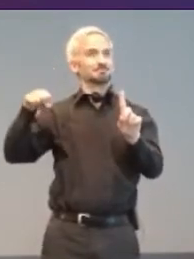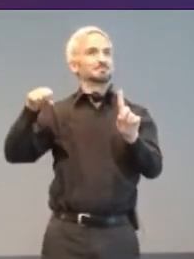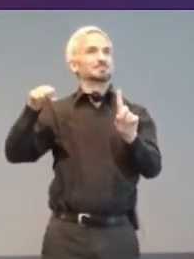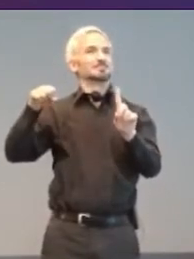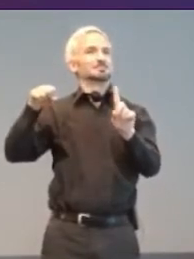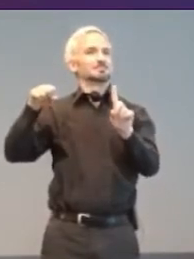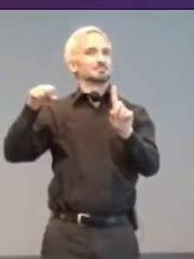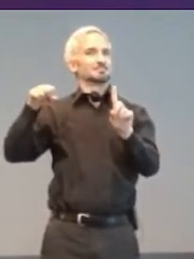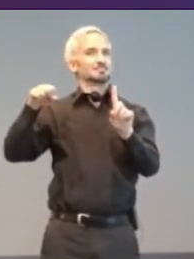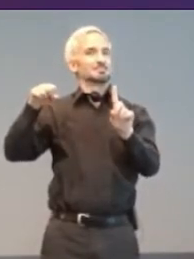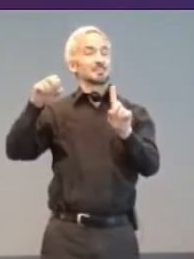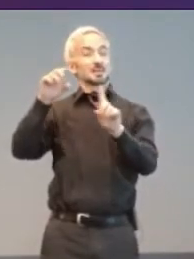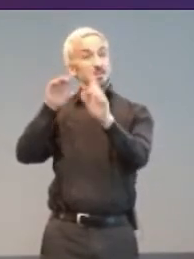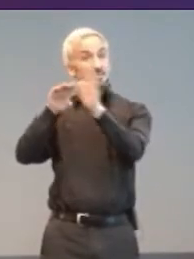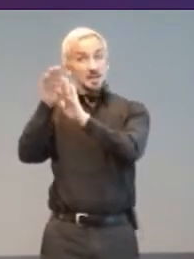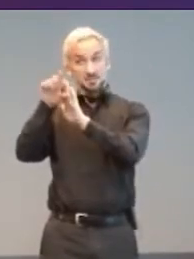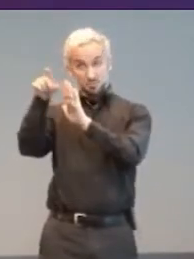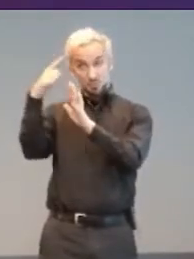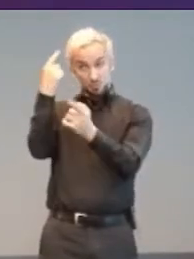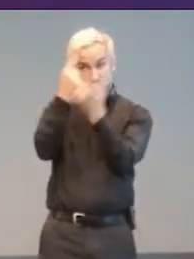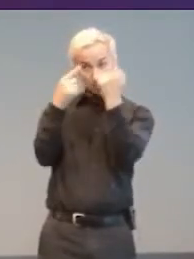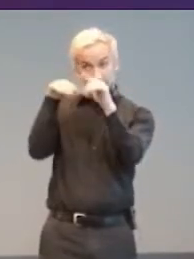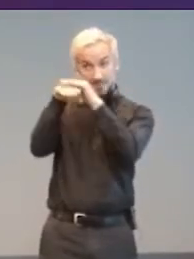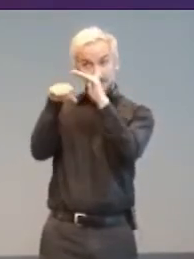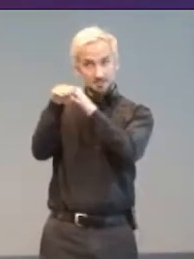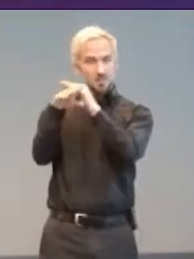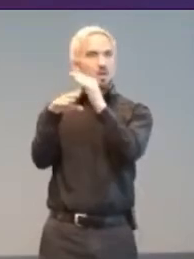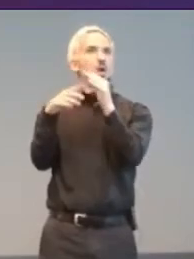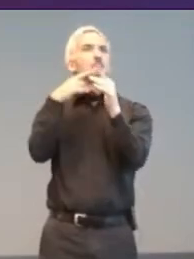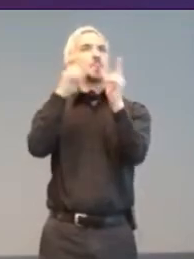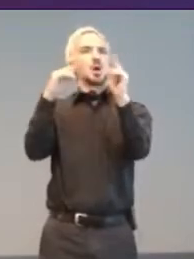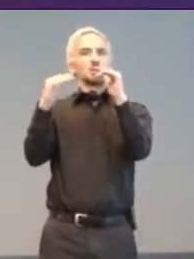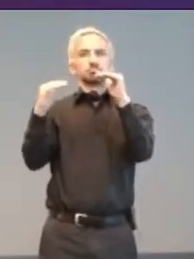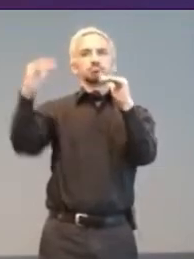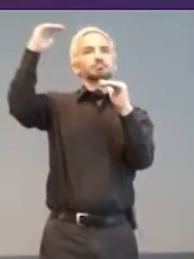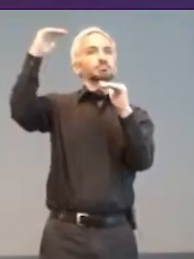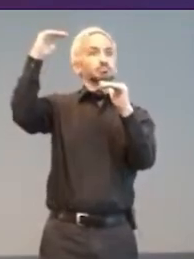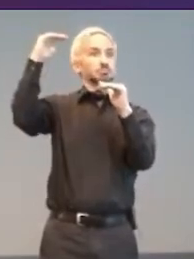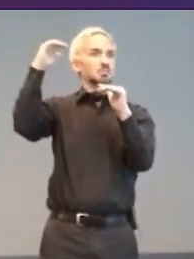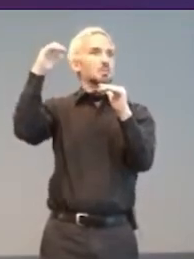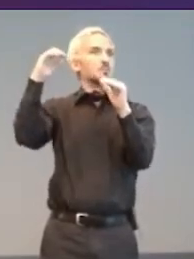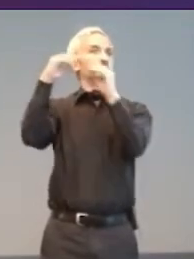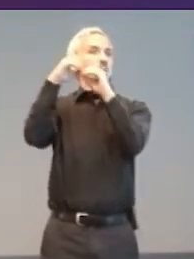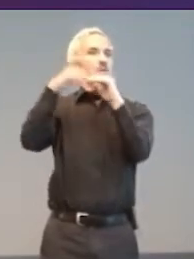for whether devs are considering accessibility [still only 39% though, so still a way to go].